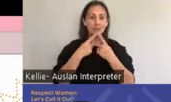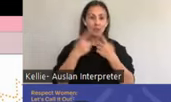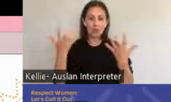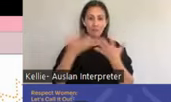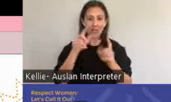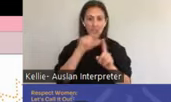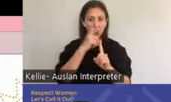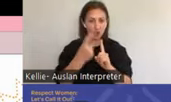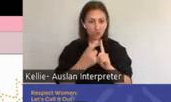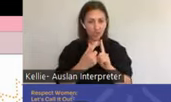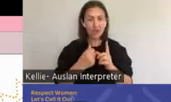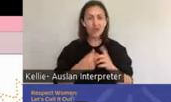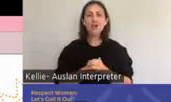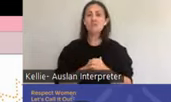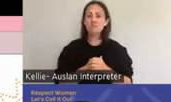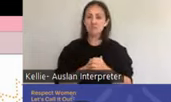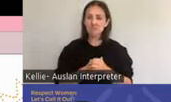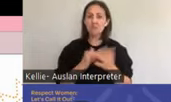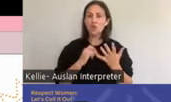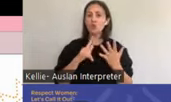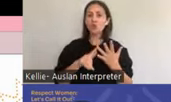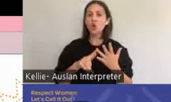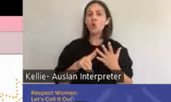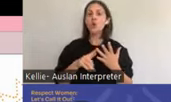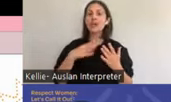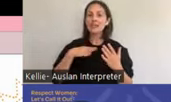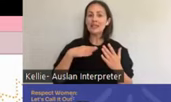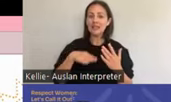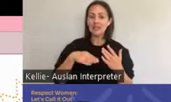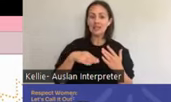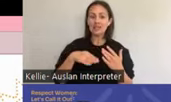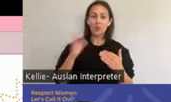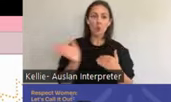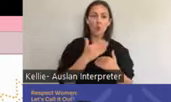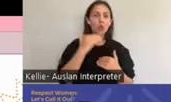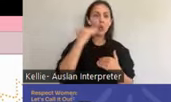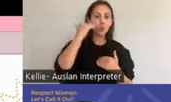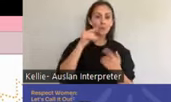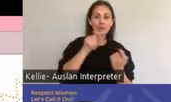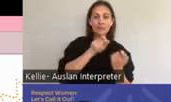This includes access to effective and affordable methods of contraception and timely support and